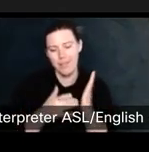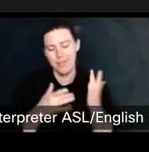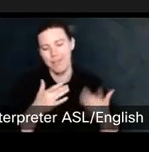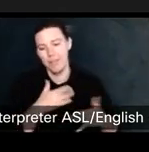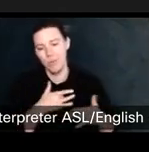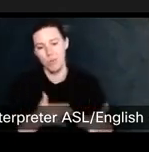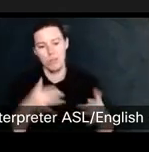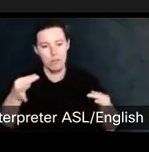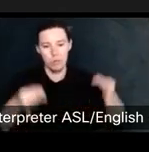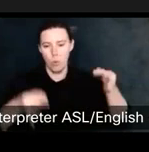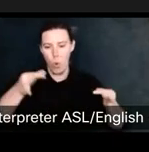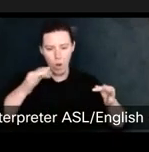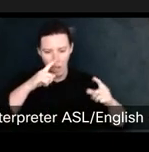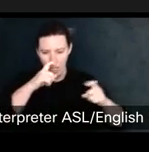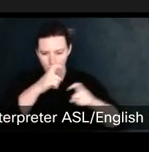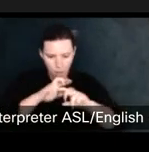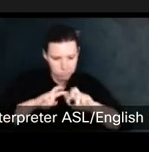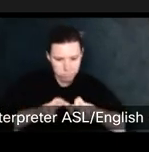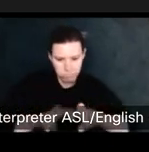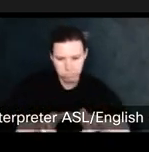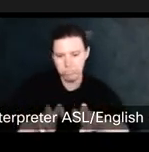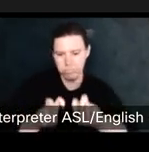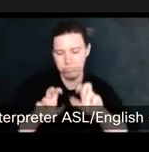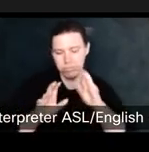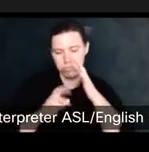Okay, I'm going to roll through some common myths really quickly.